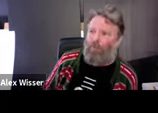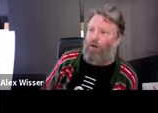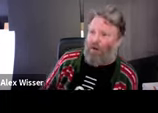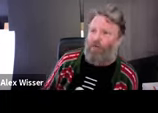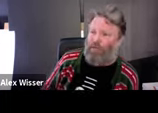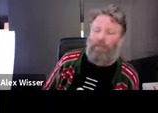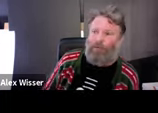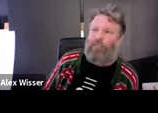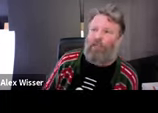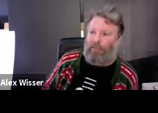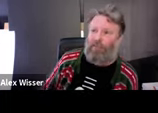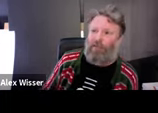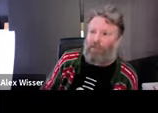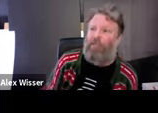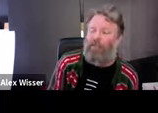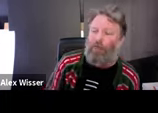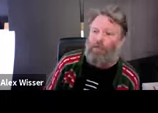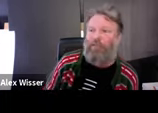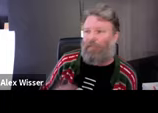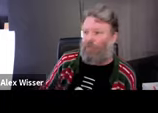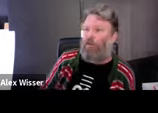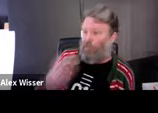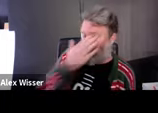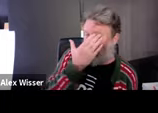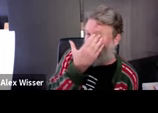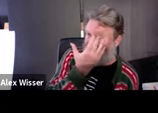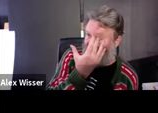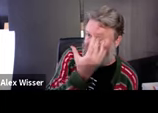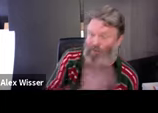are standing in the ways and instead of simply pointing your finger at